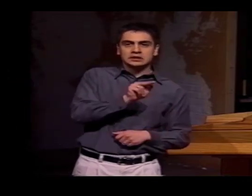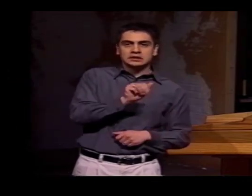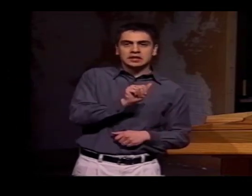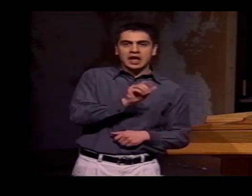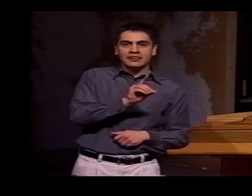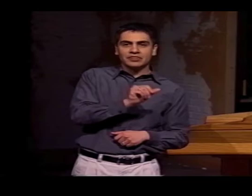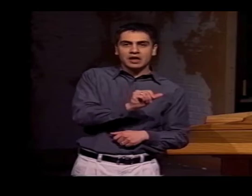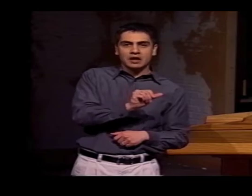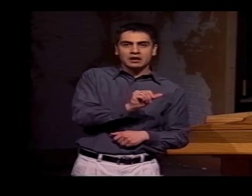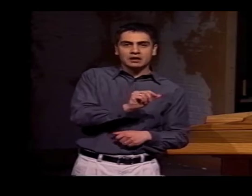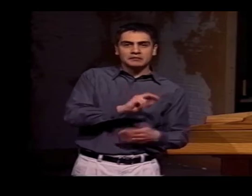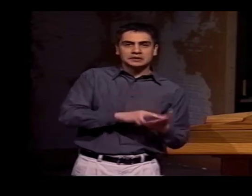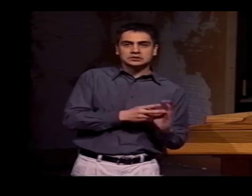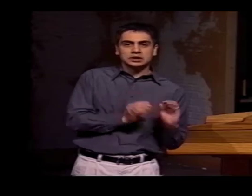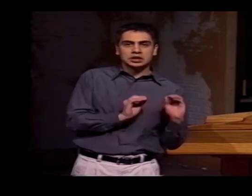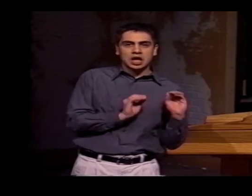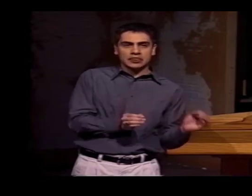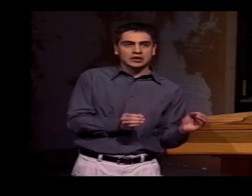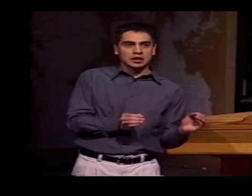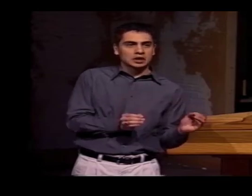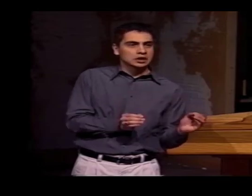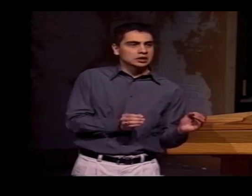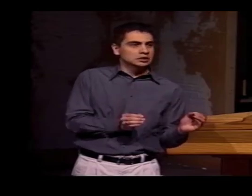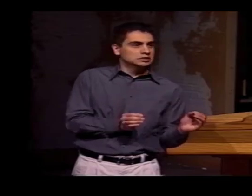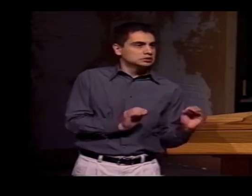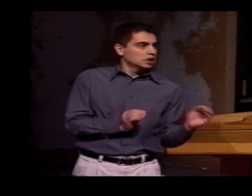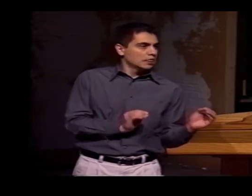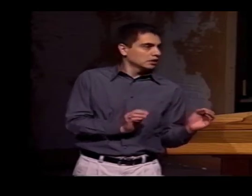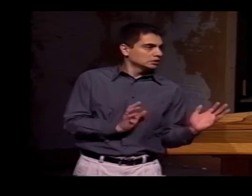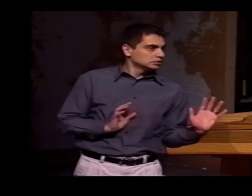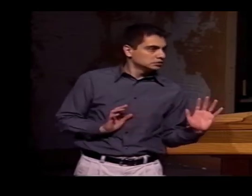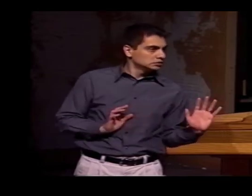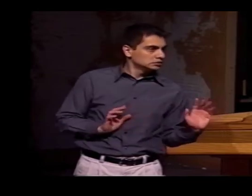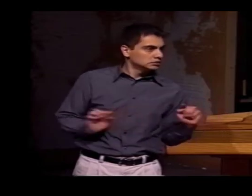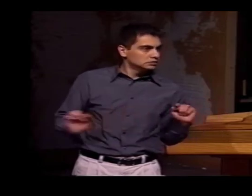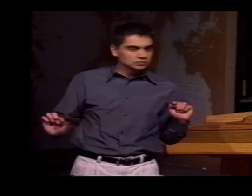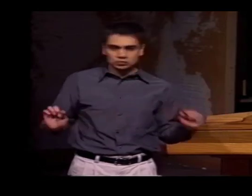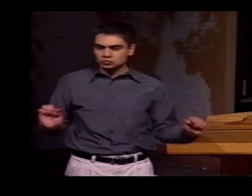THAT SAME SIGN MEANS "NADA," WHICH IS "NOTHING."